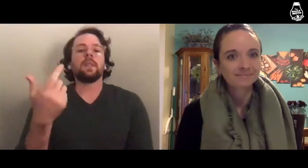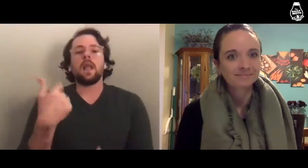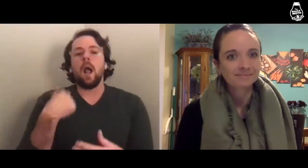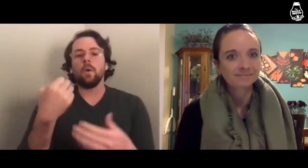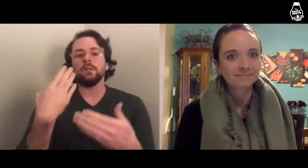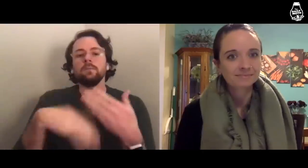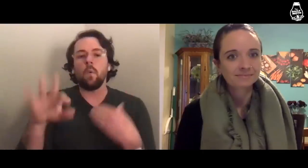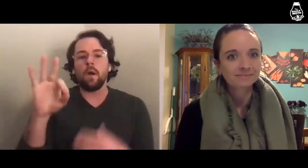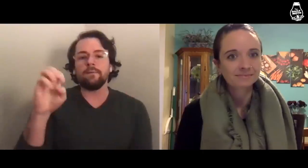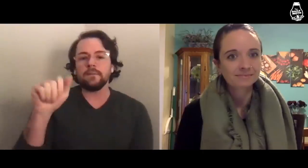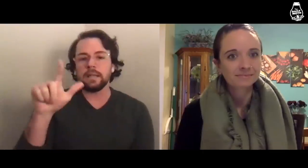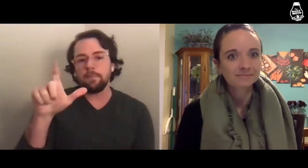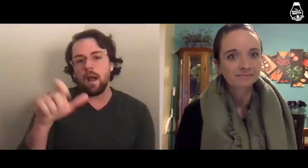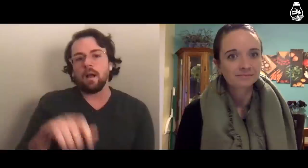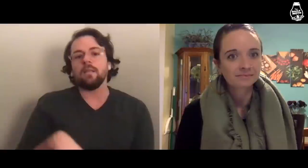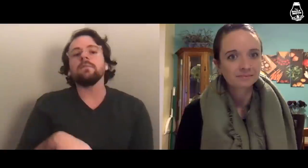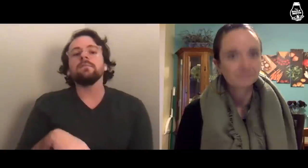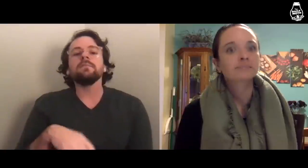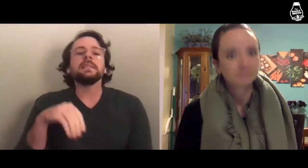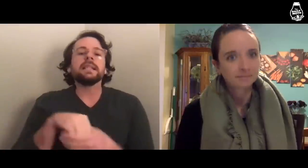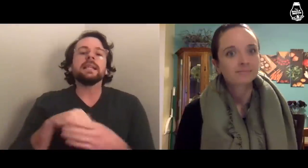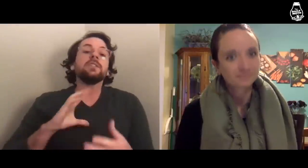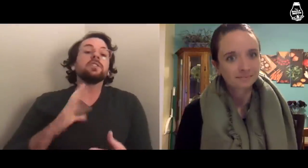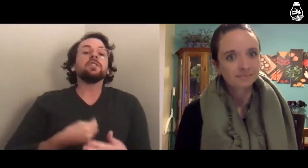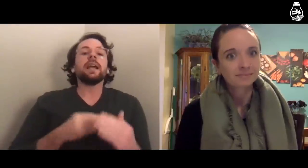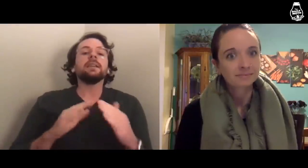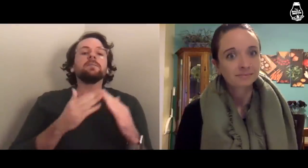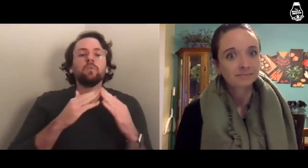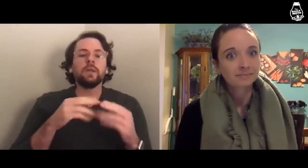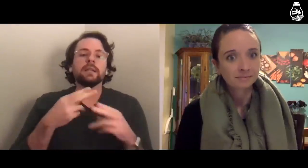I was born female, and in the trans community